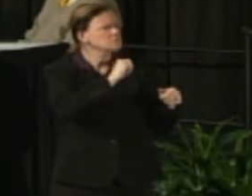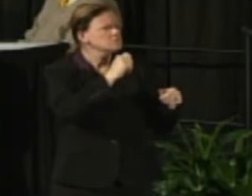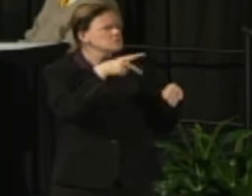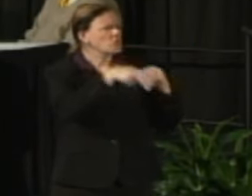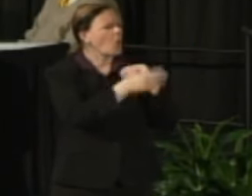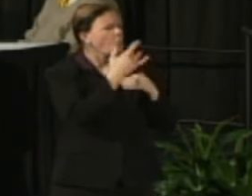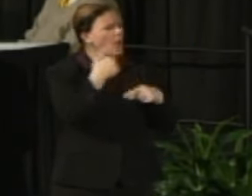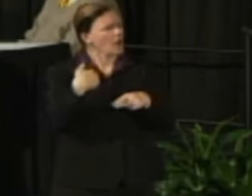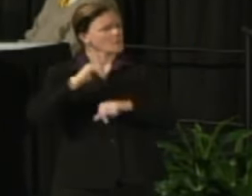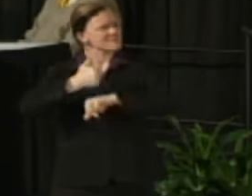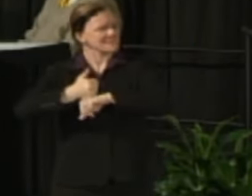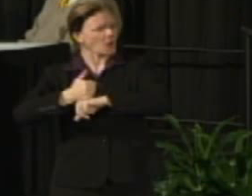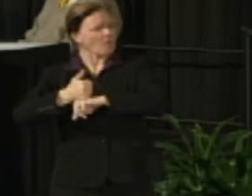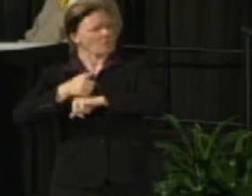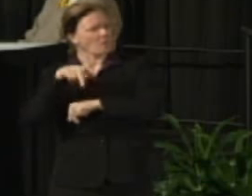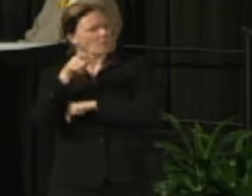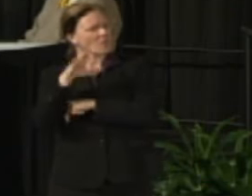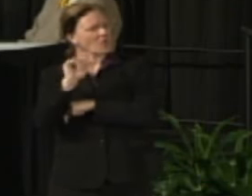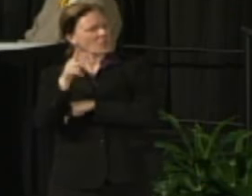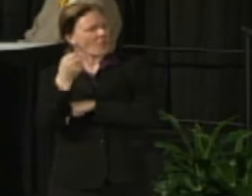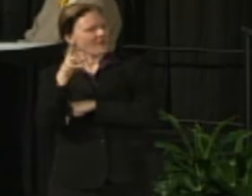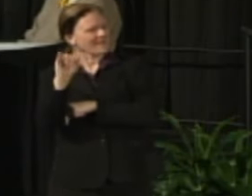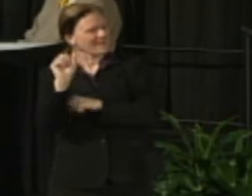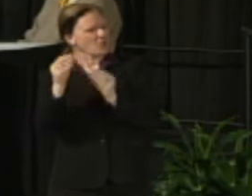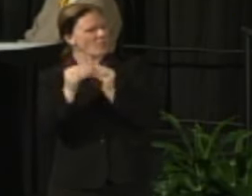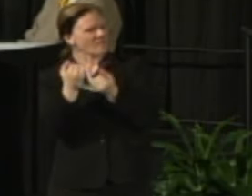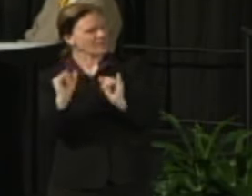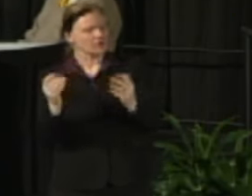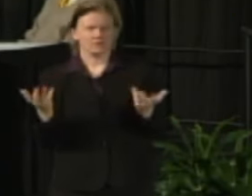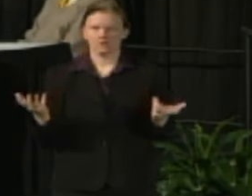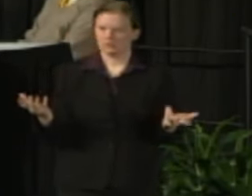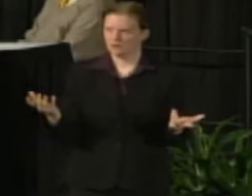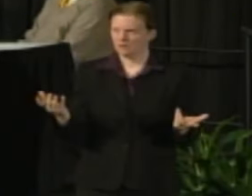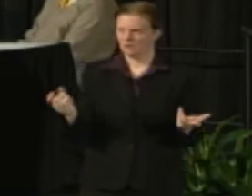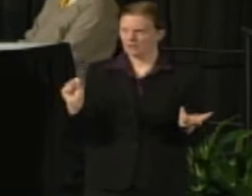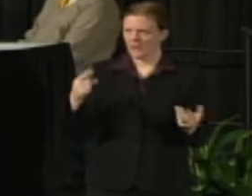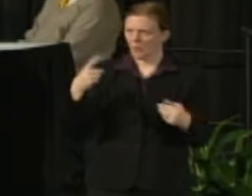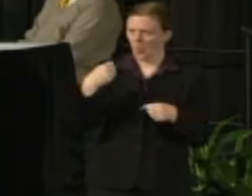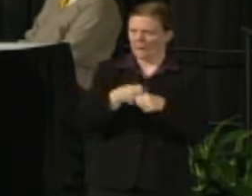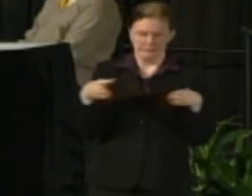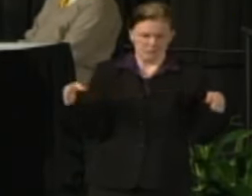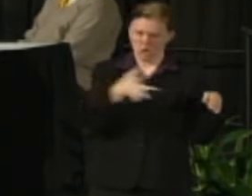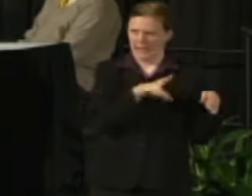so I think that's something that could be more forcefully put out and made clear to everyone